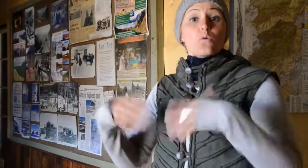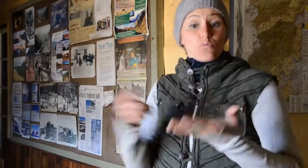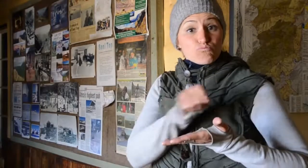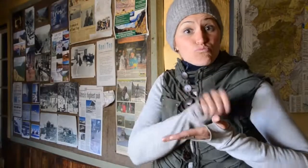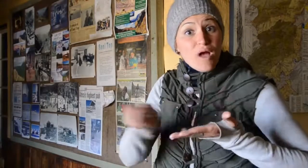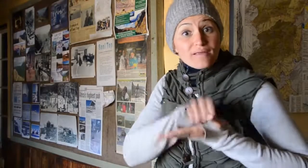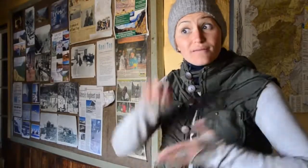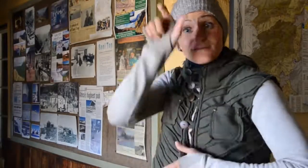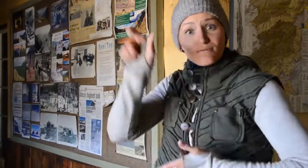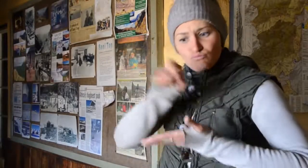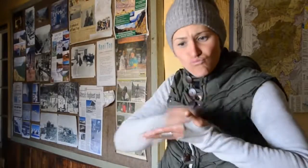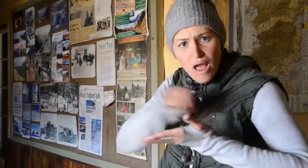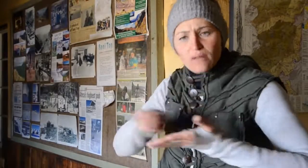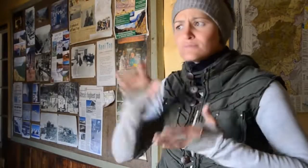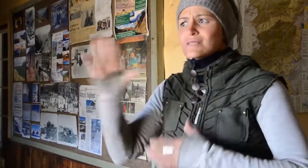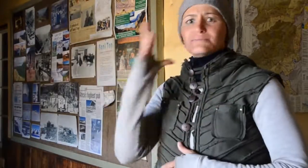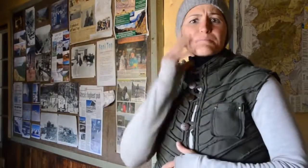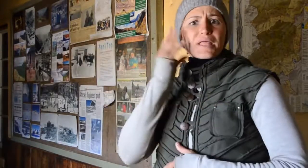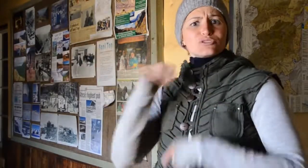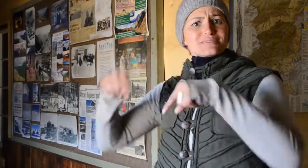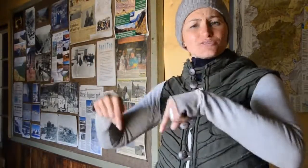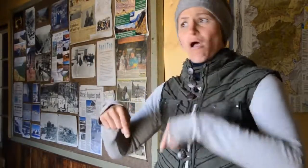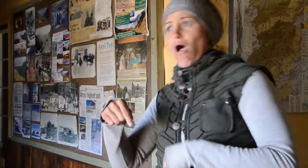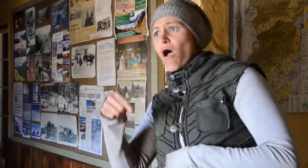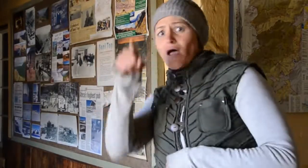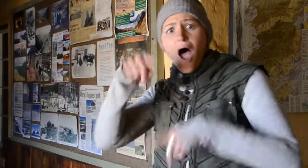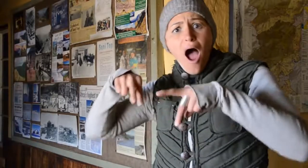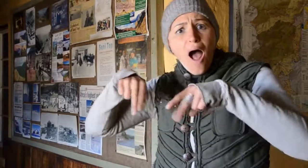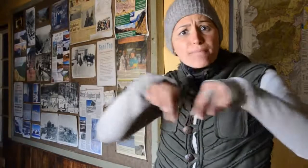visited Sani Pass. Even there are articles done about the statistics